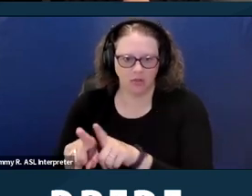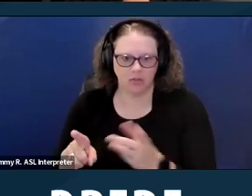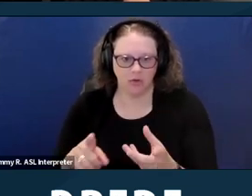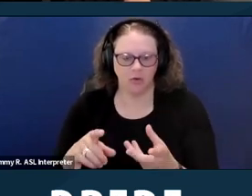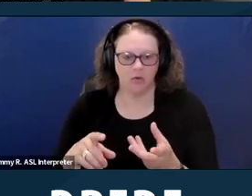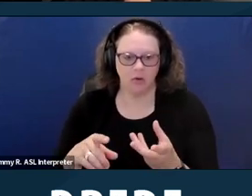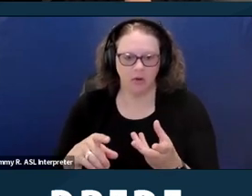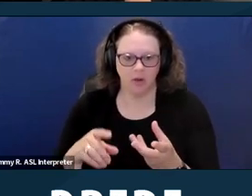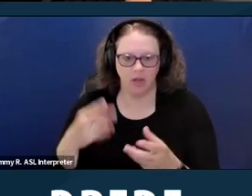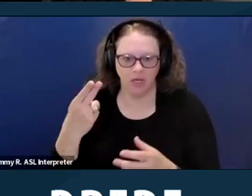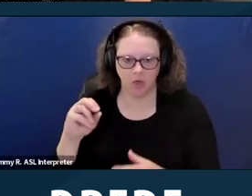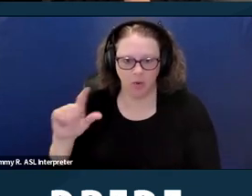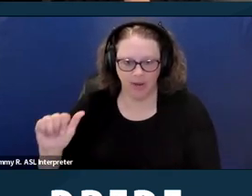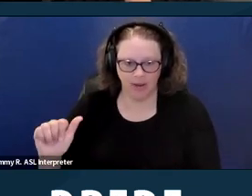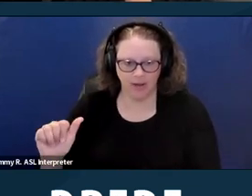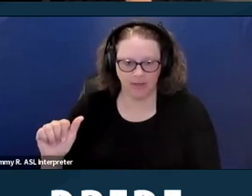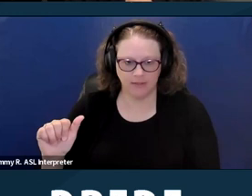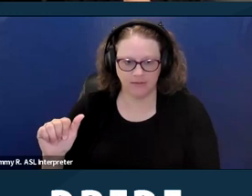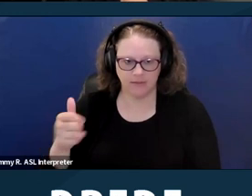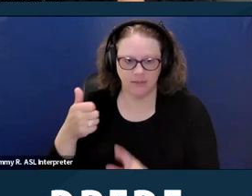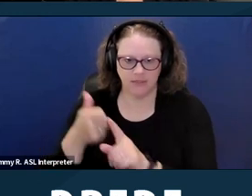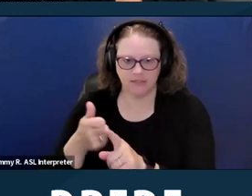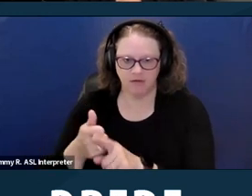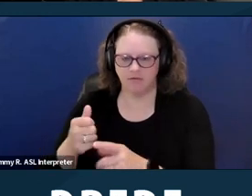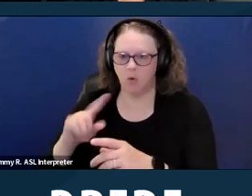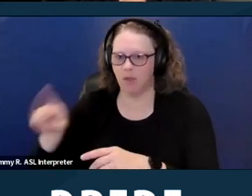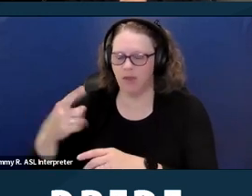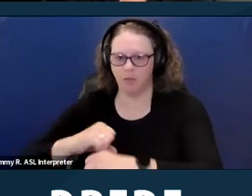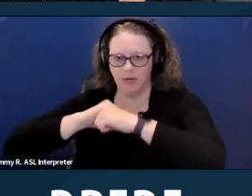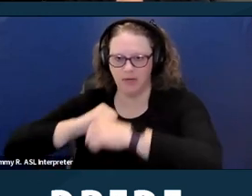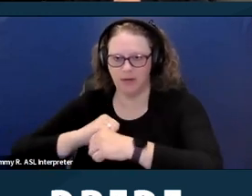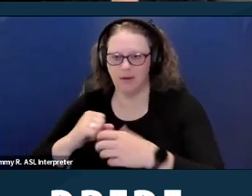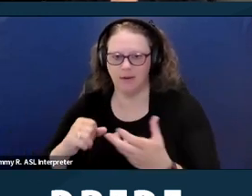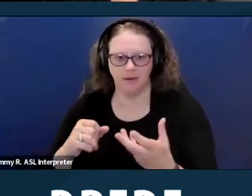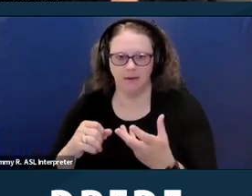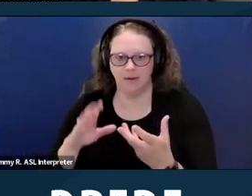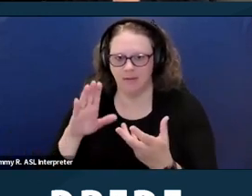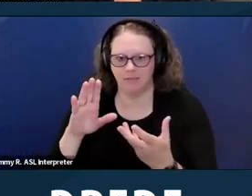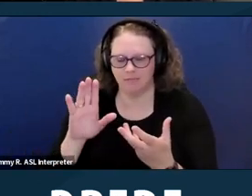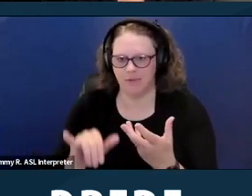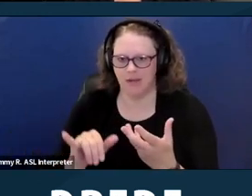And Wisconsin has a source of income law, but it does not include housing vouchers.